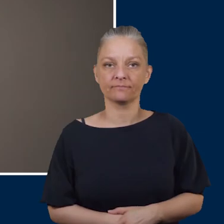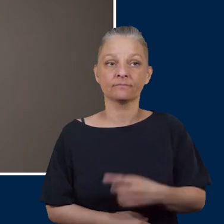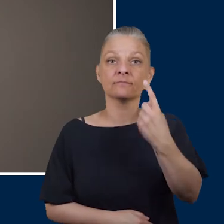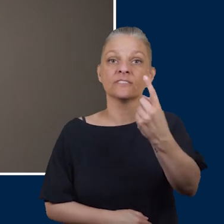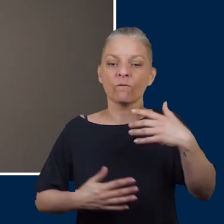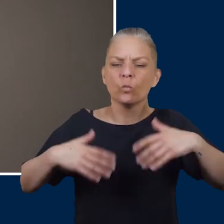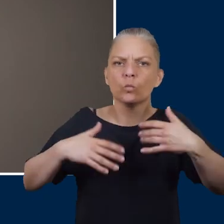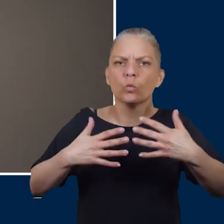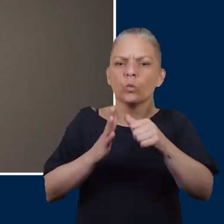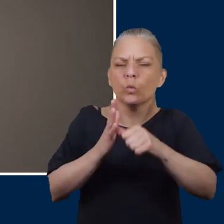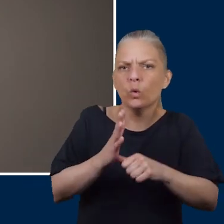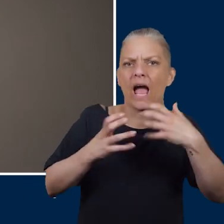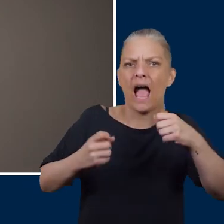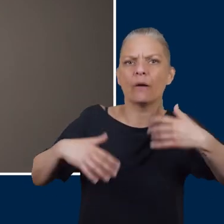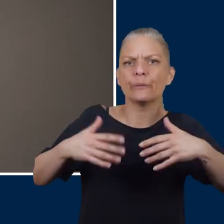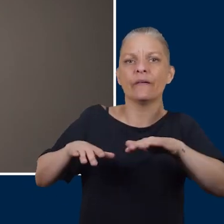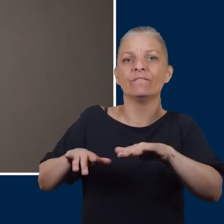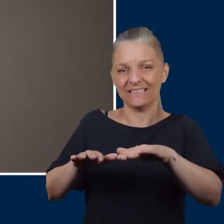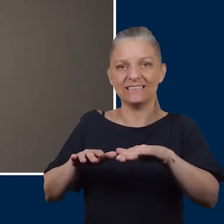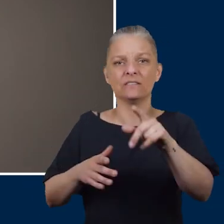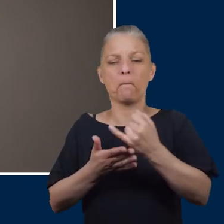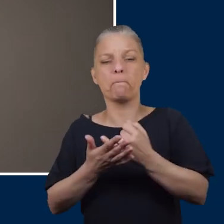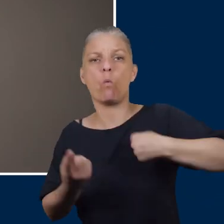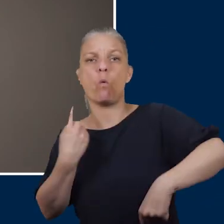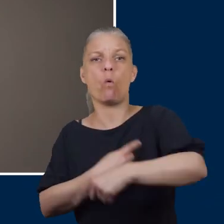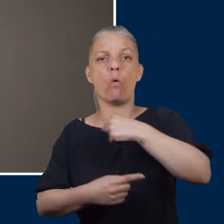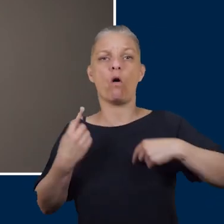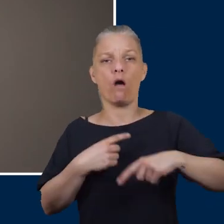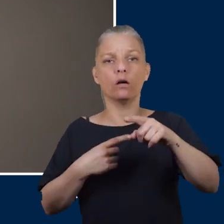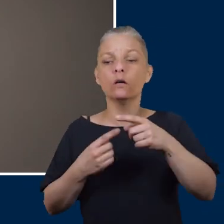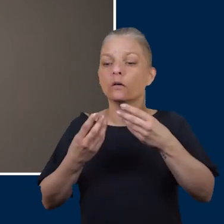If you do get a wound on your foot and you have a poor blood supply the wound will take longer to heal.